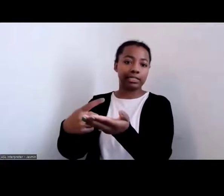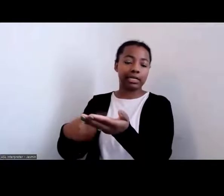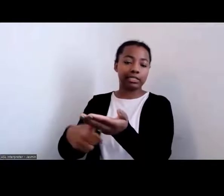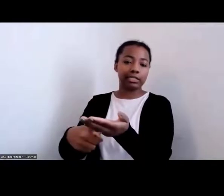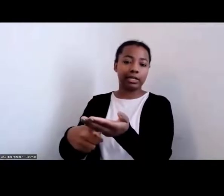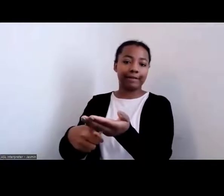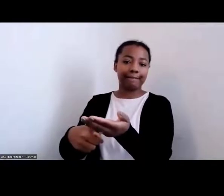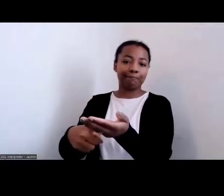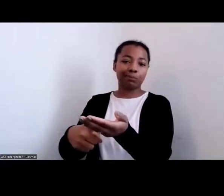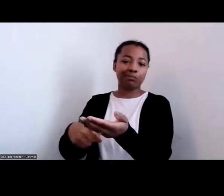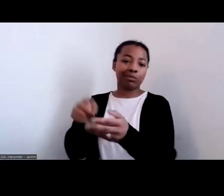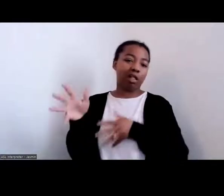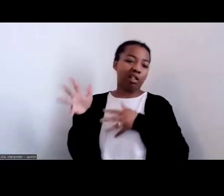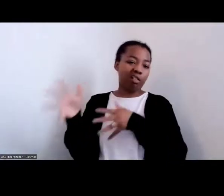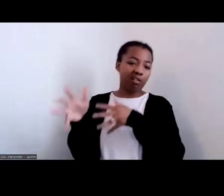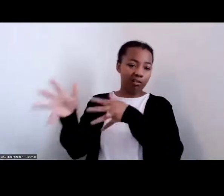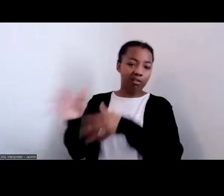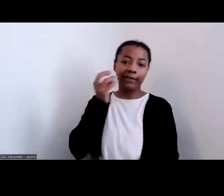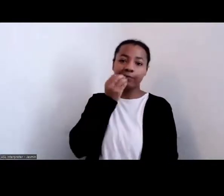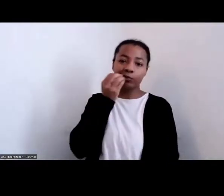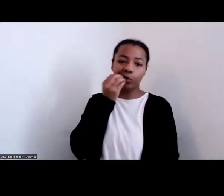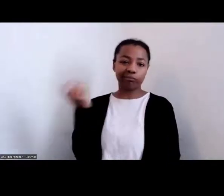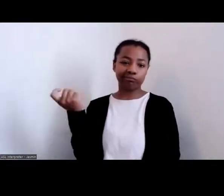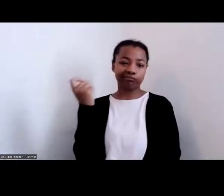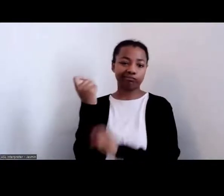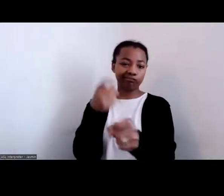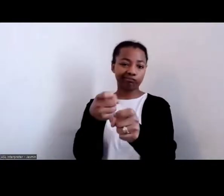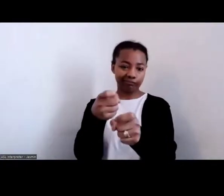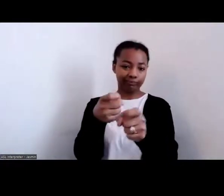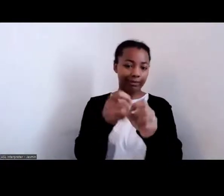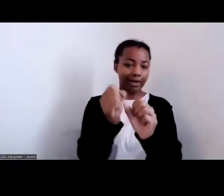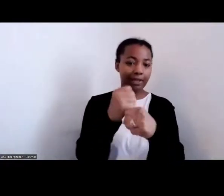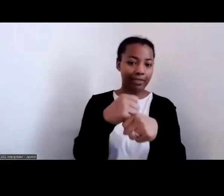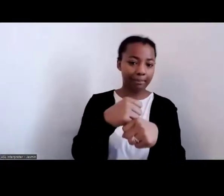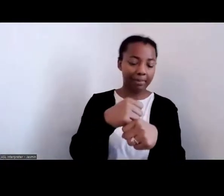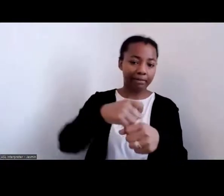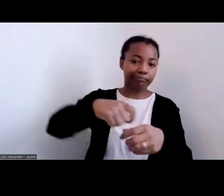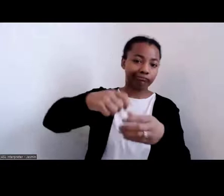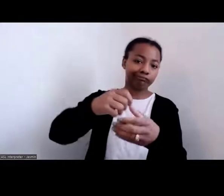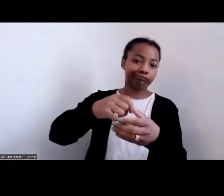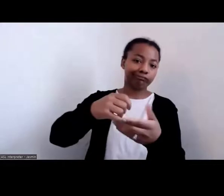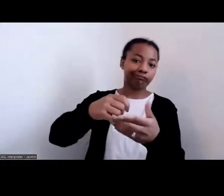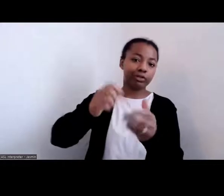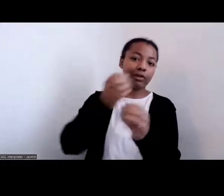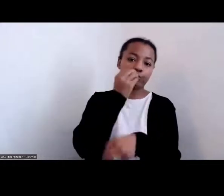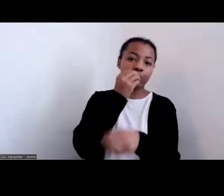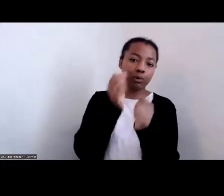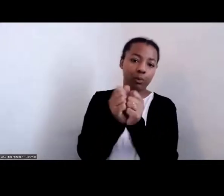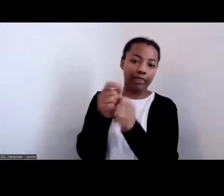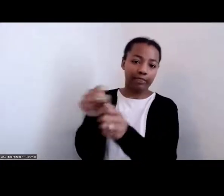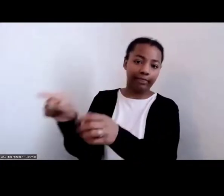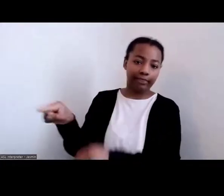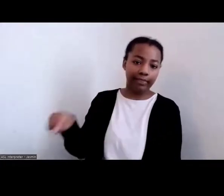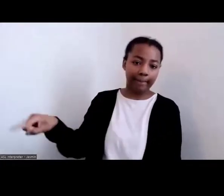But I want us to think about Africans and the African‑American people as resilient, as the article says; right?